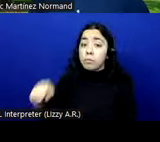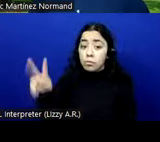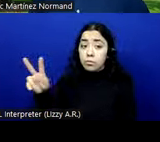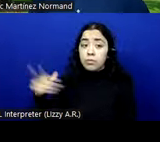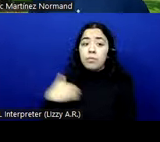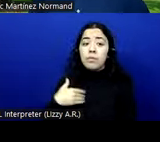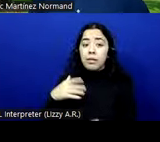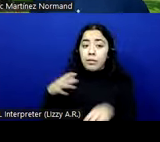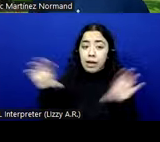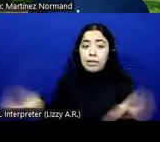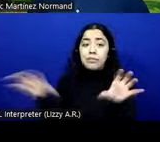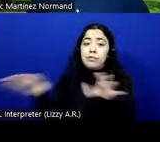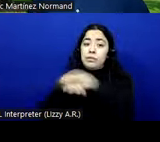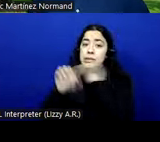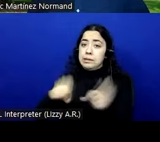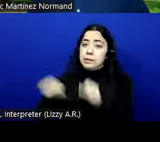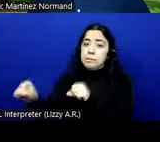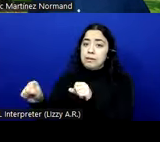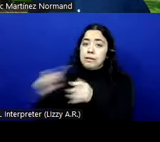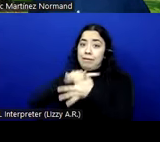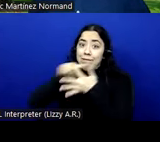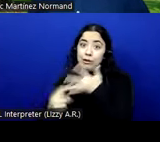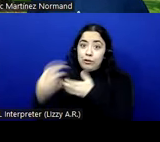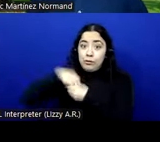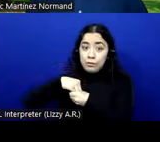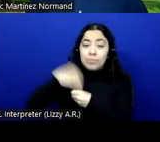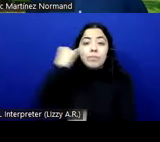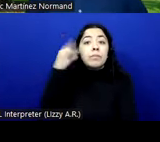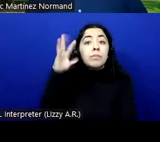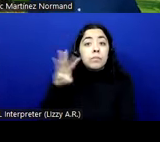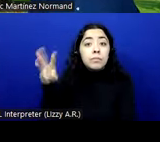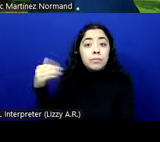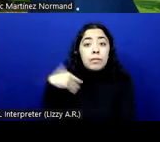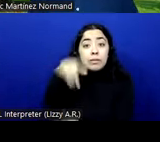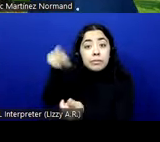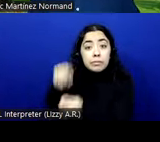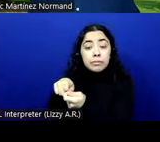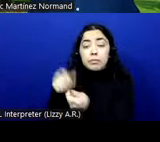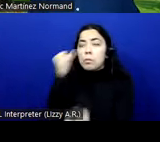accessibility features. So if the web has a specific, the website we're dealing with,